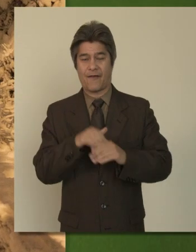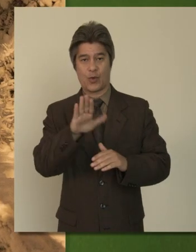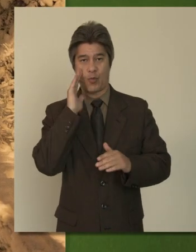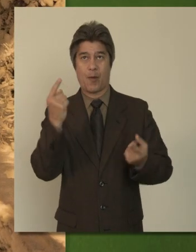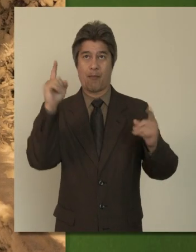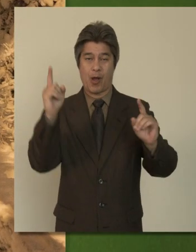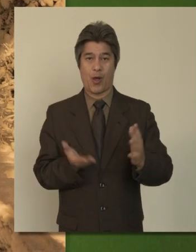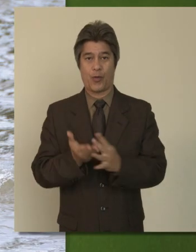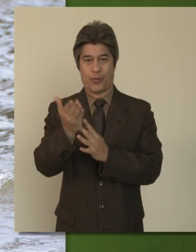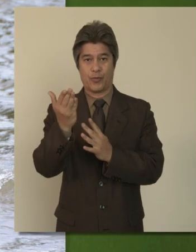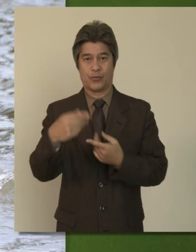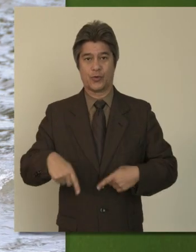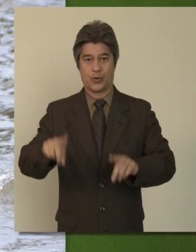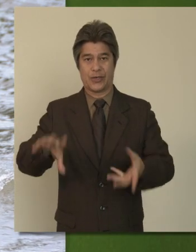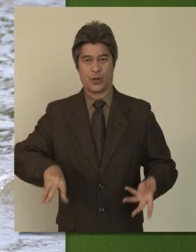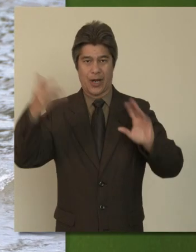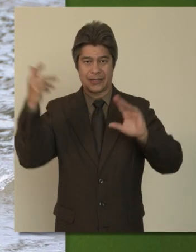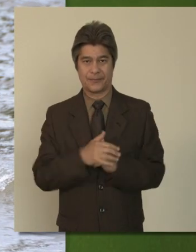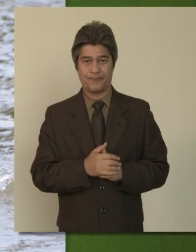and comfortably you make it through the crisis.